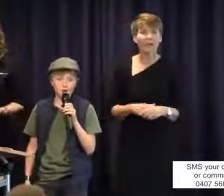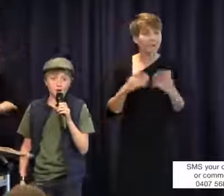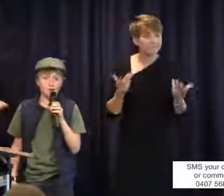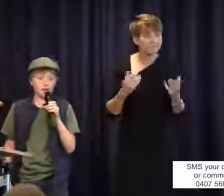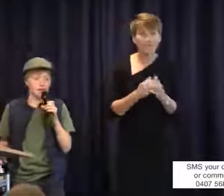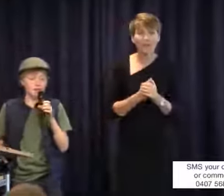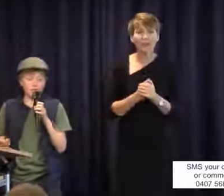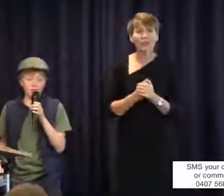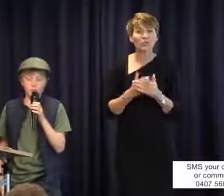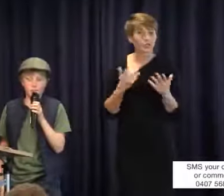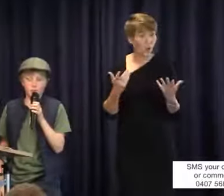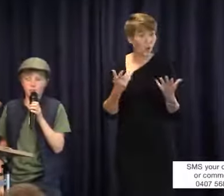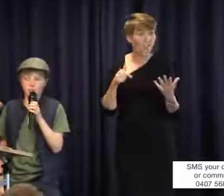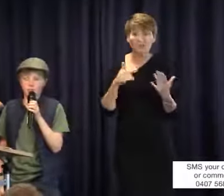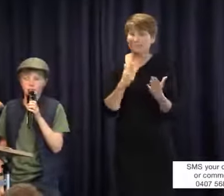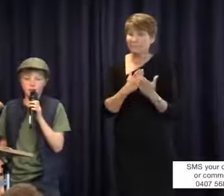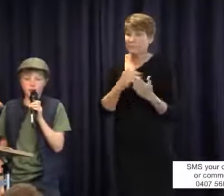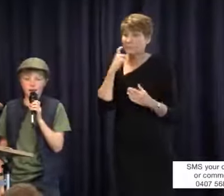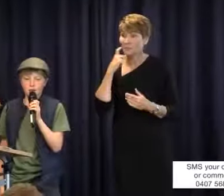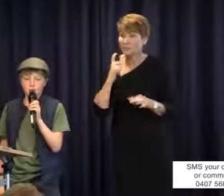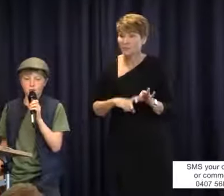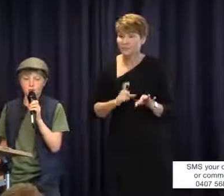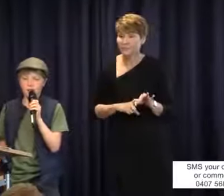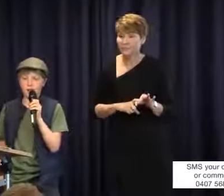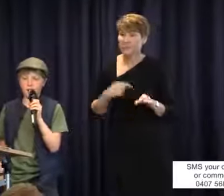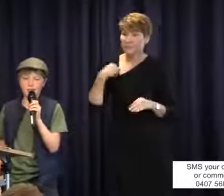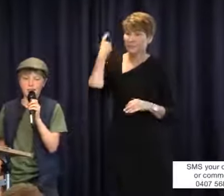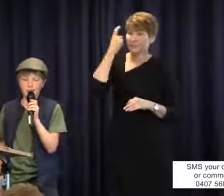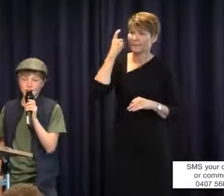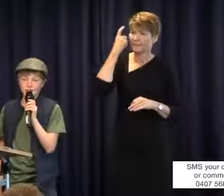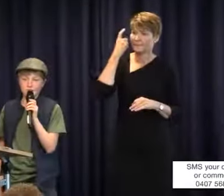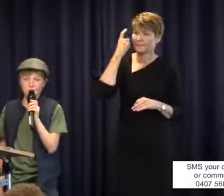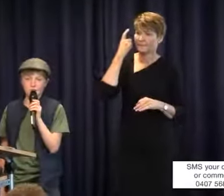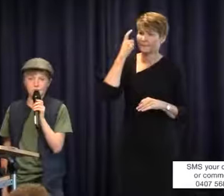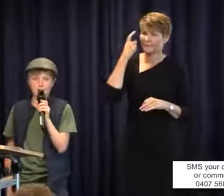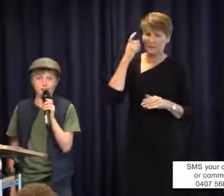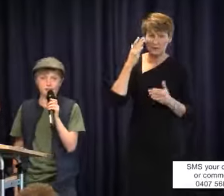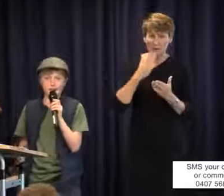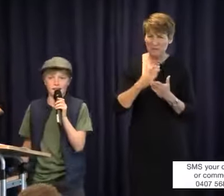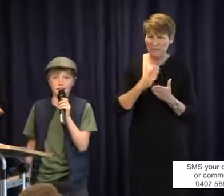So this is a pretty simple question. I was just wondering is there such a low level that